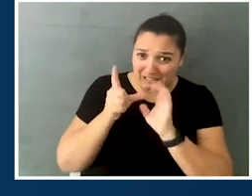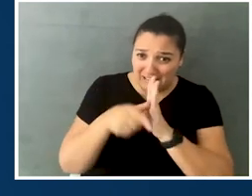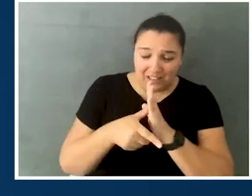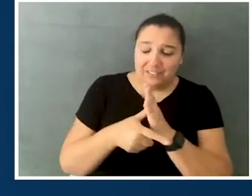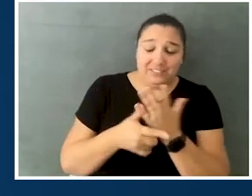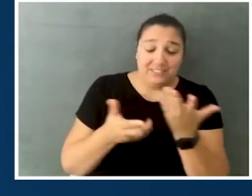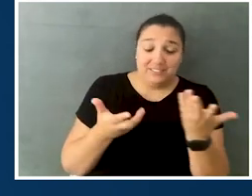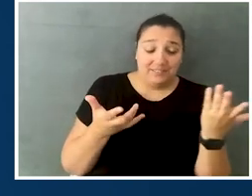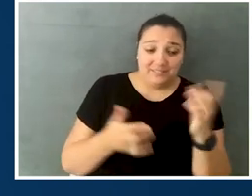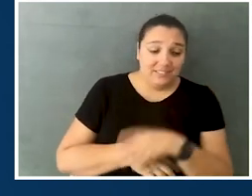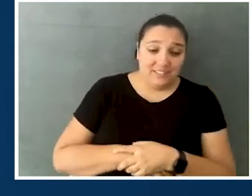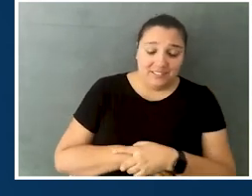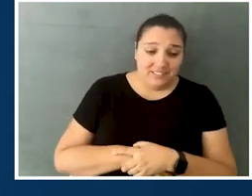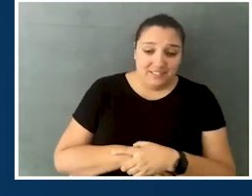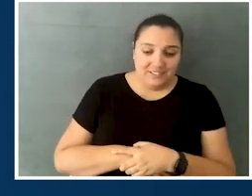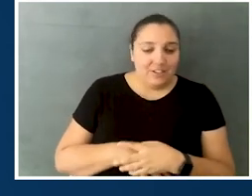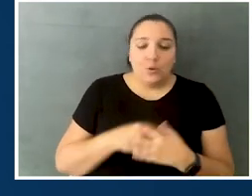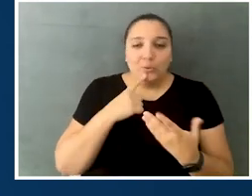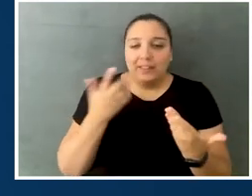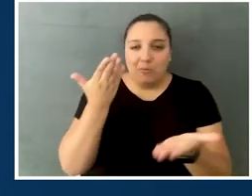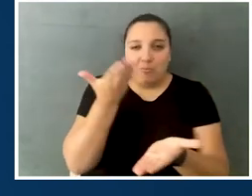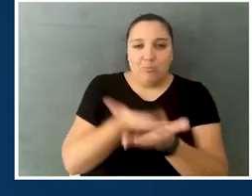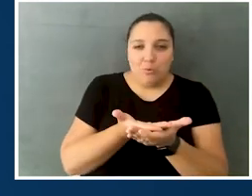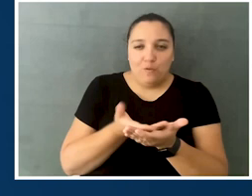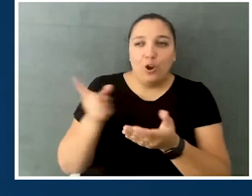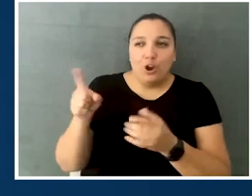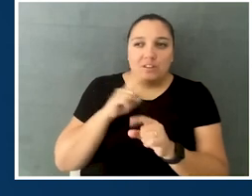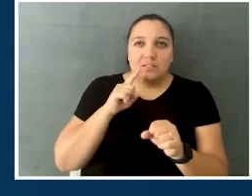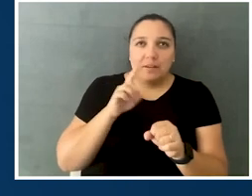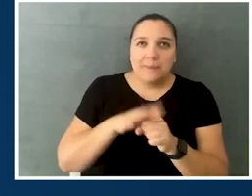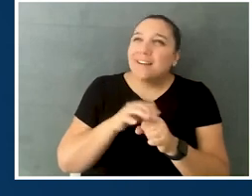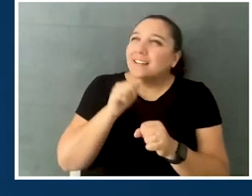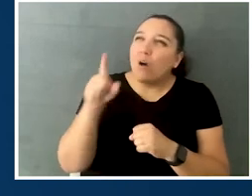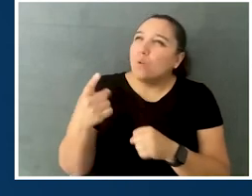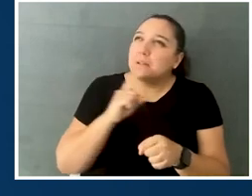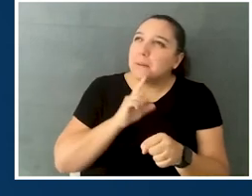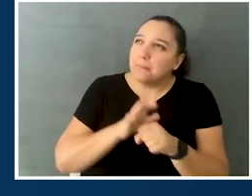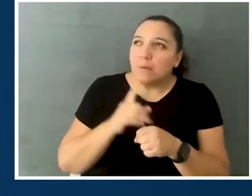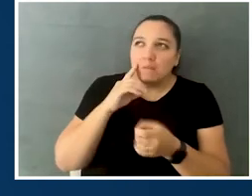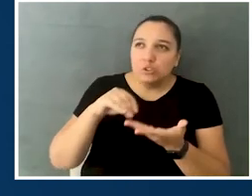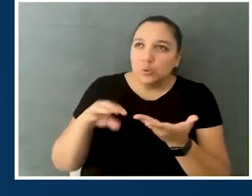and, I mean, what an illustration of her commitment, not just her commitment to the students,